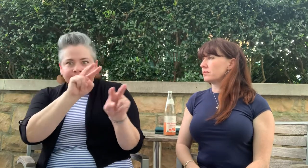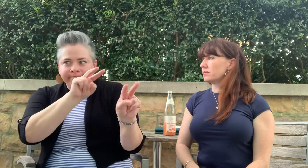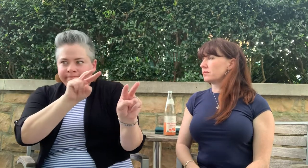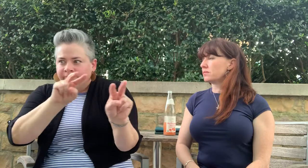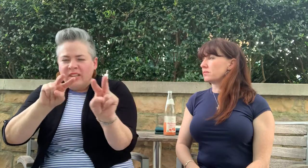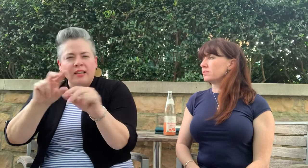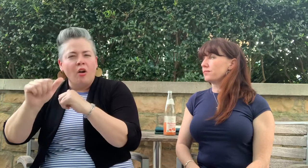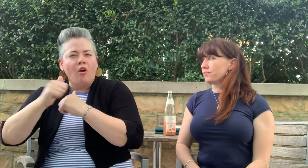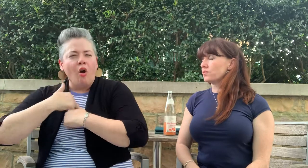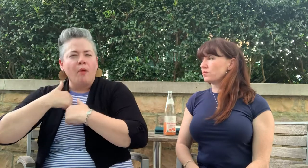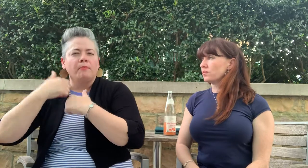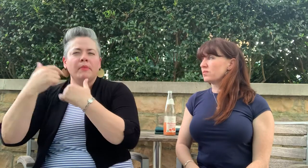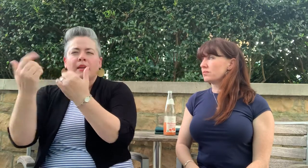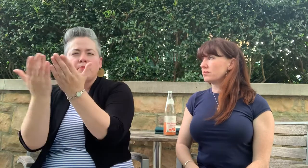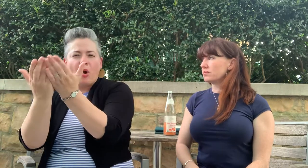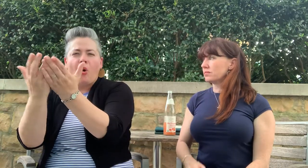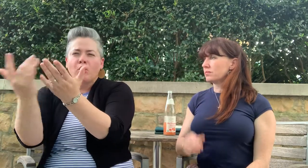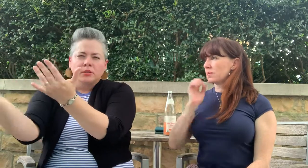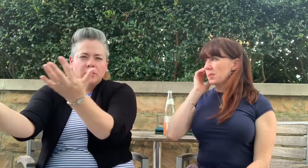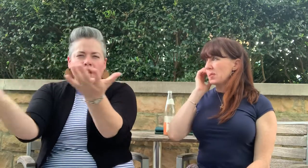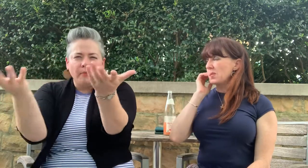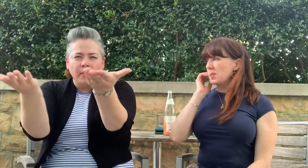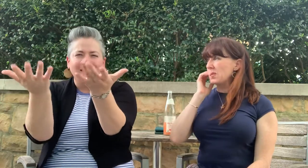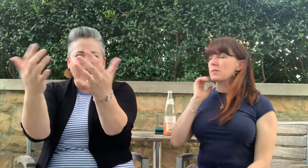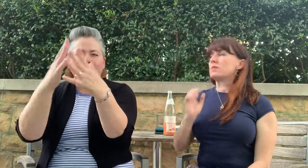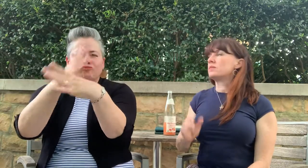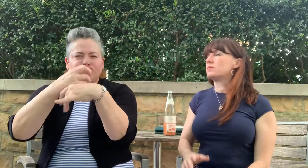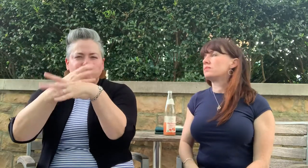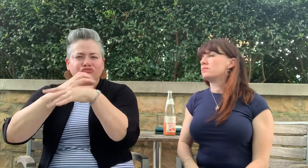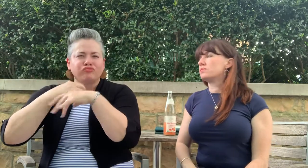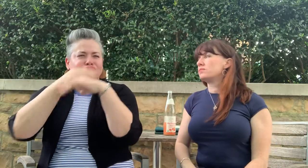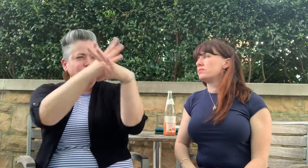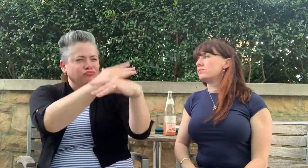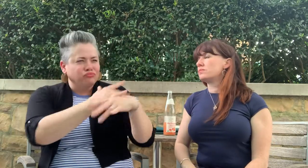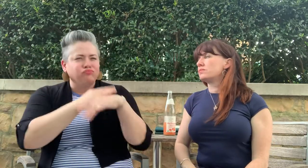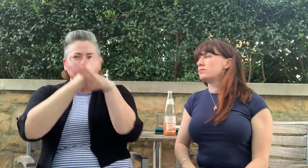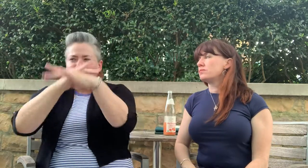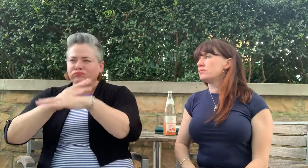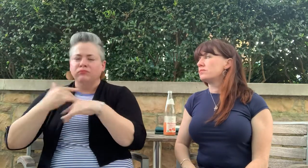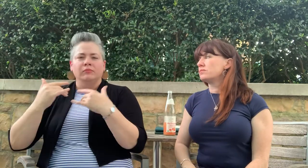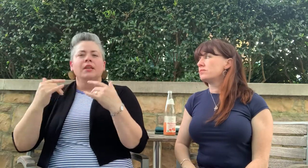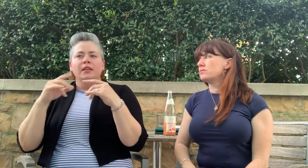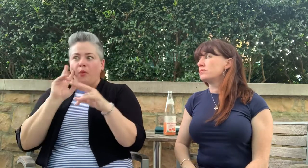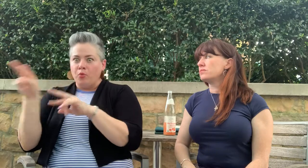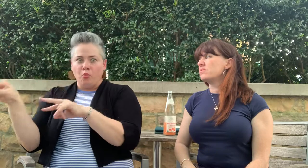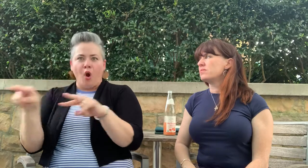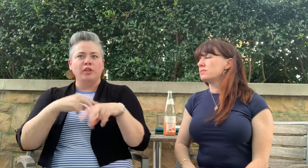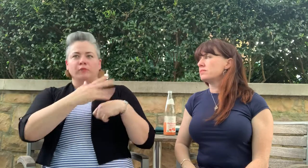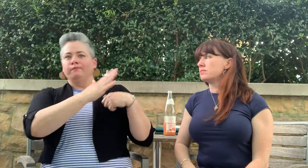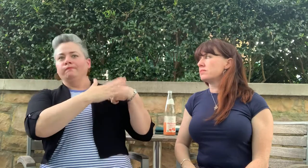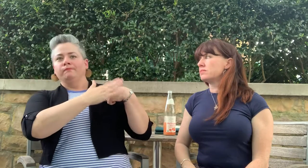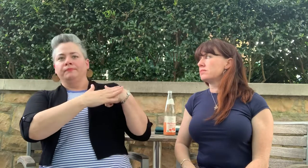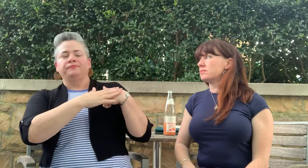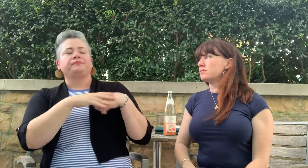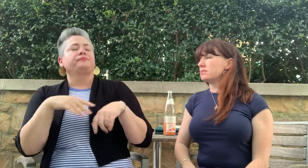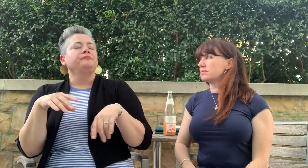as a warning system to alert of any ships approaching.